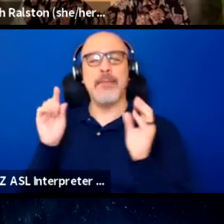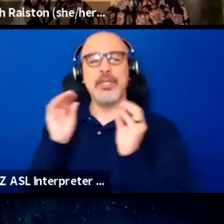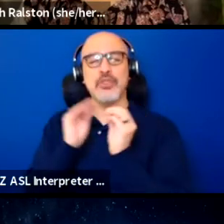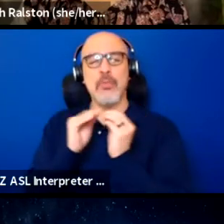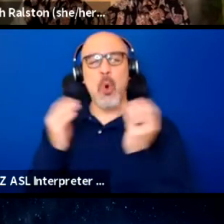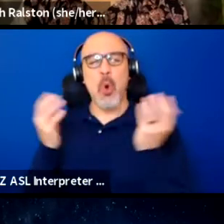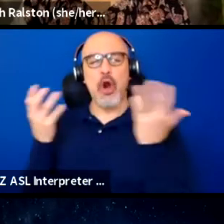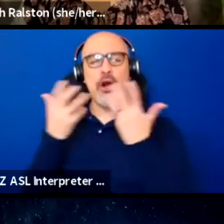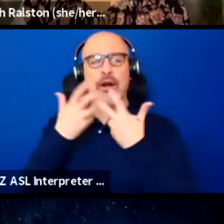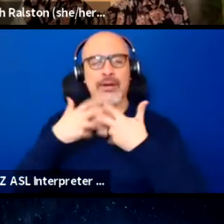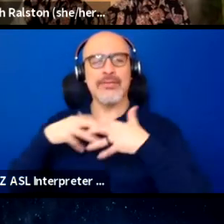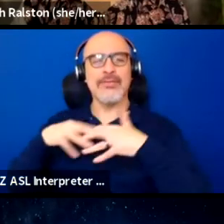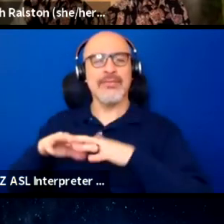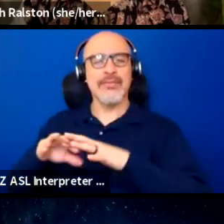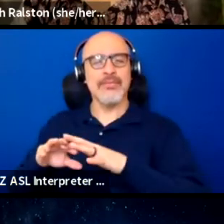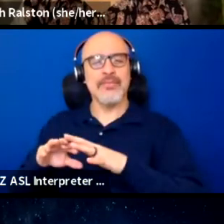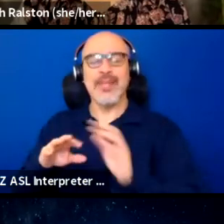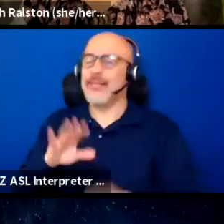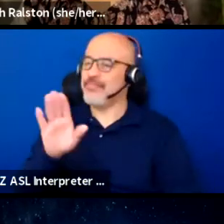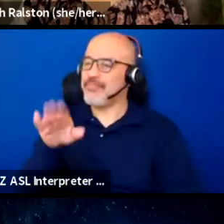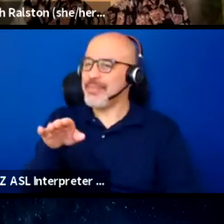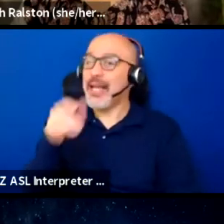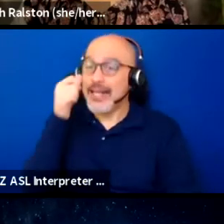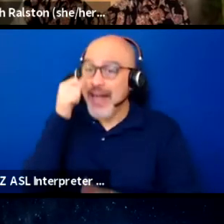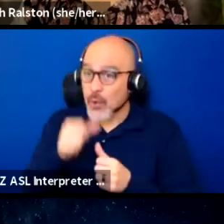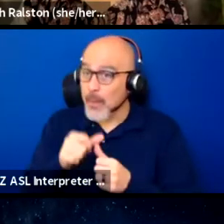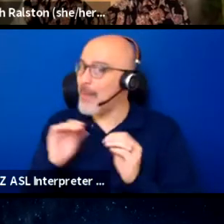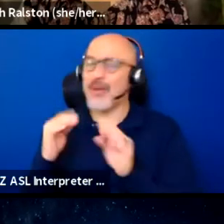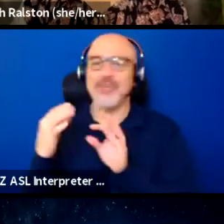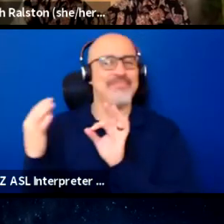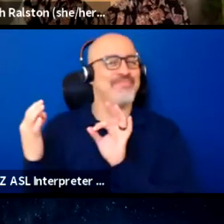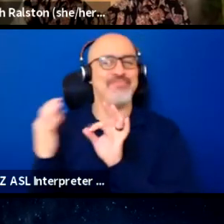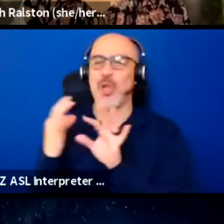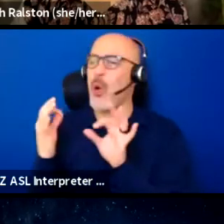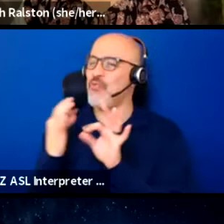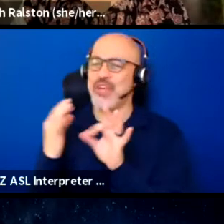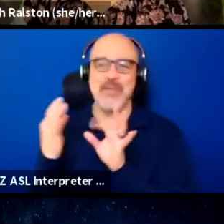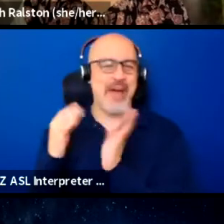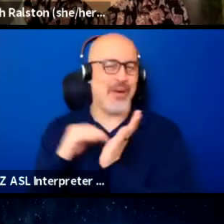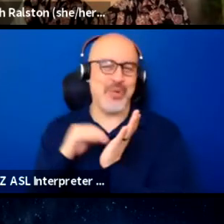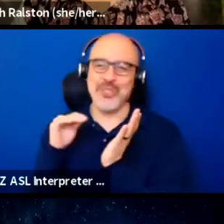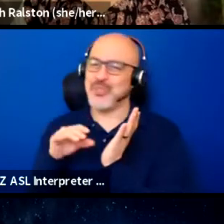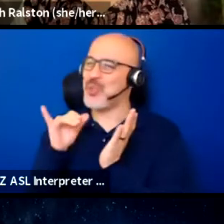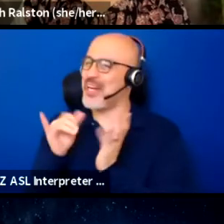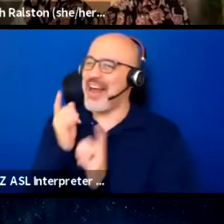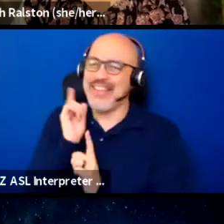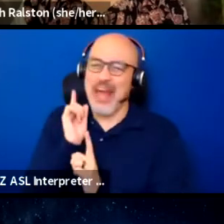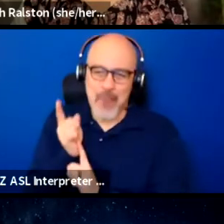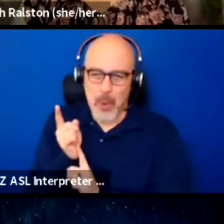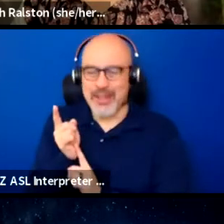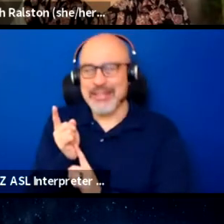Although, I do not get the feedback of direct contact with the student, so that it does not, it, I guess,